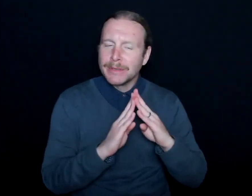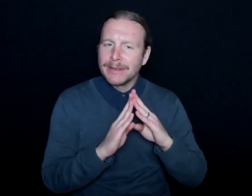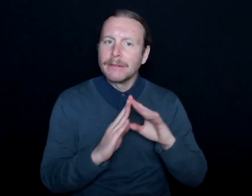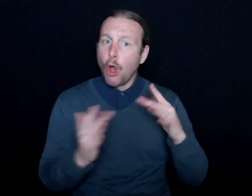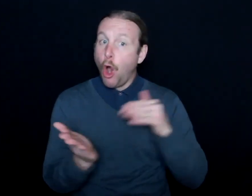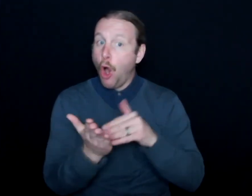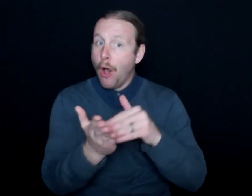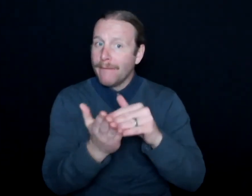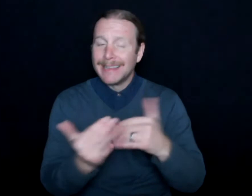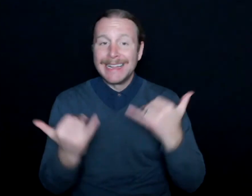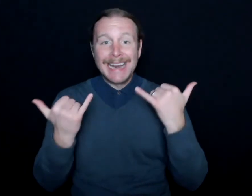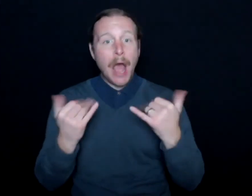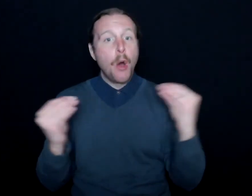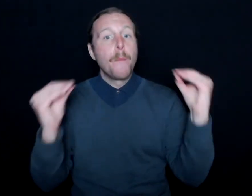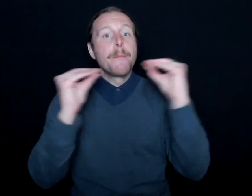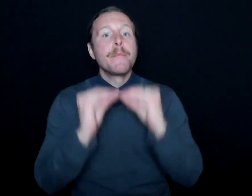You're seeing more and more representation now